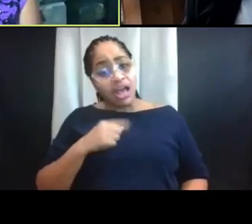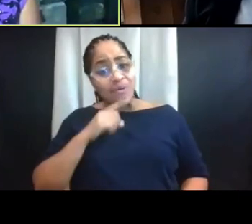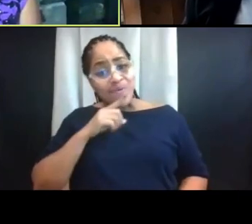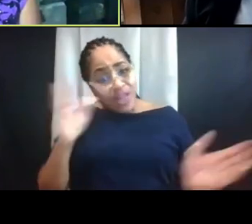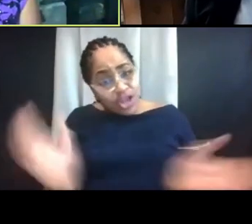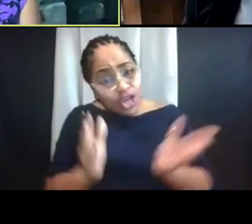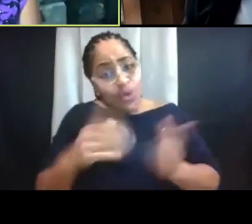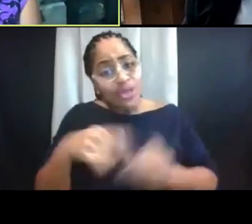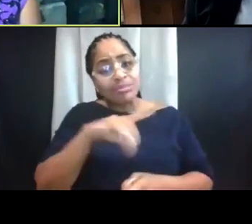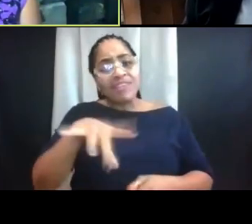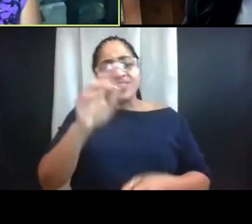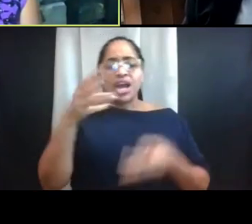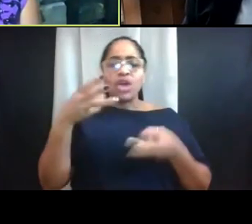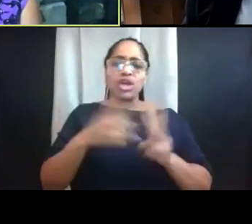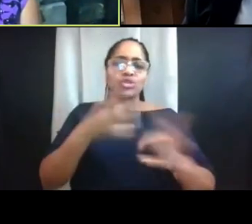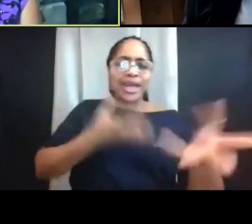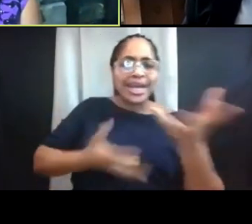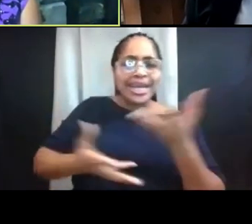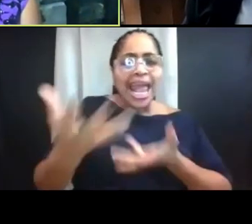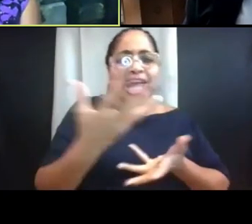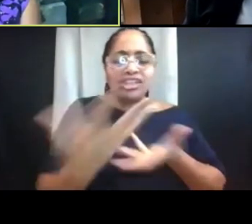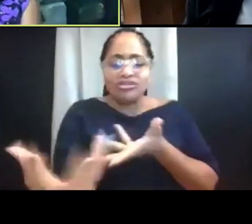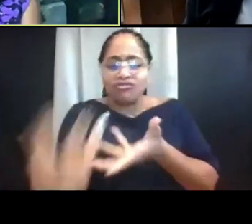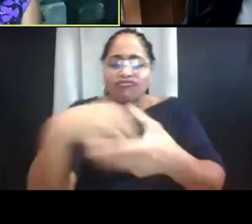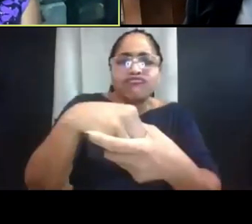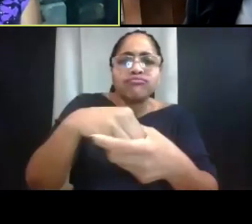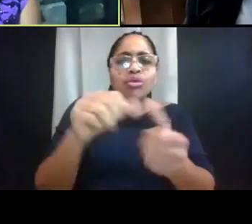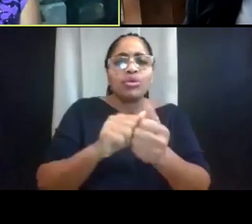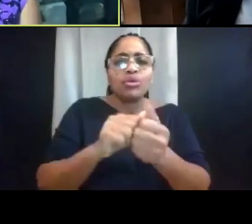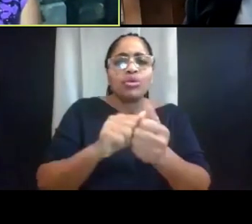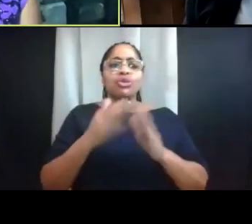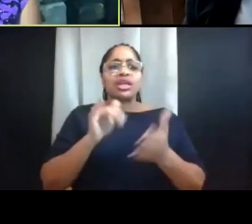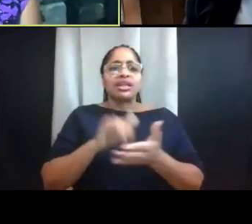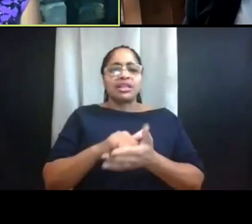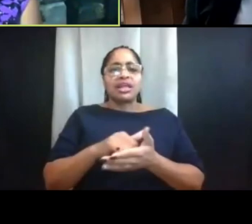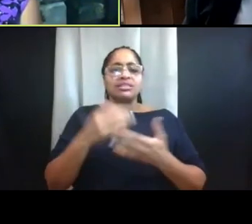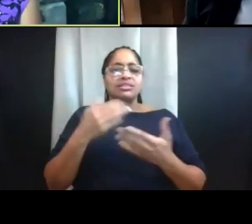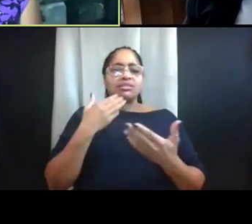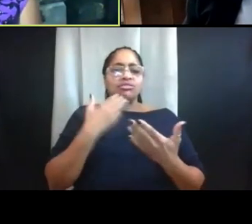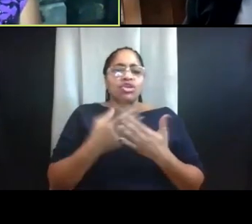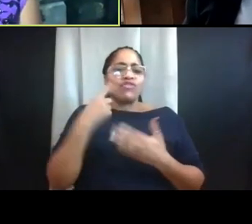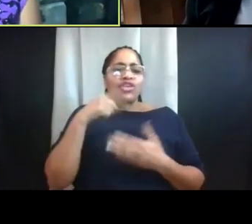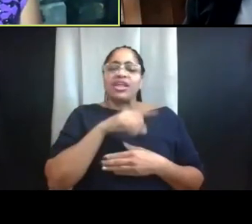to engage with the community that's meaningful to them. I think it helps make Michigan more of theirs.